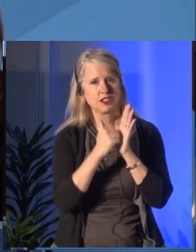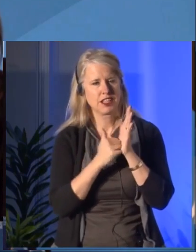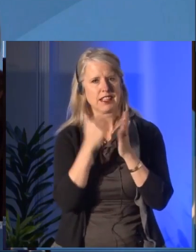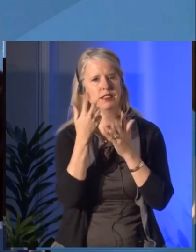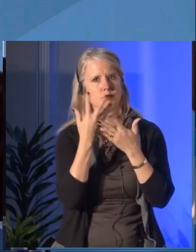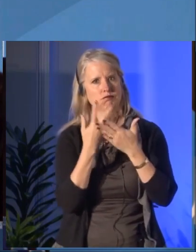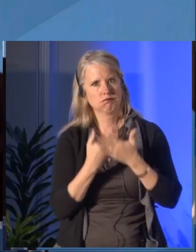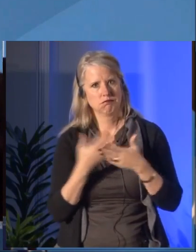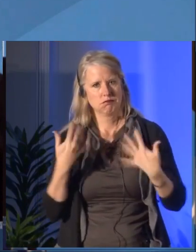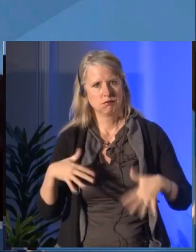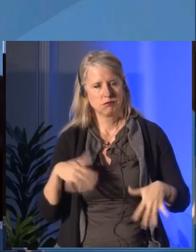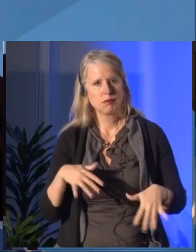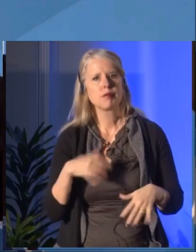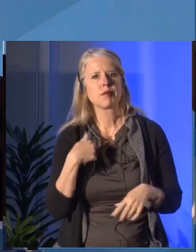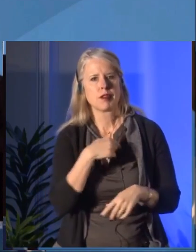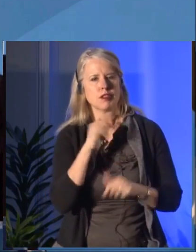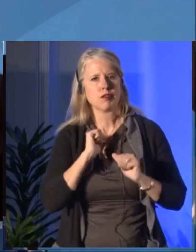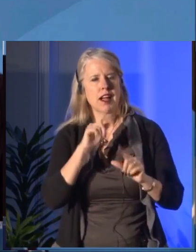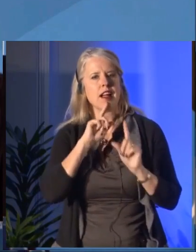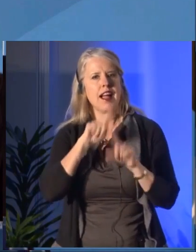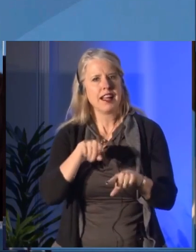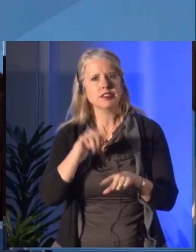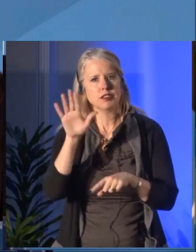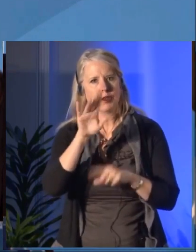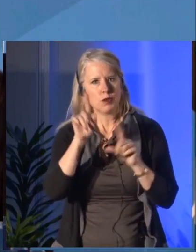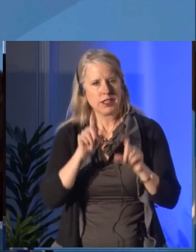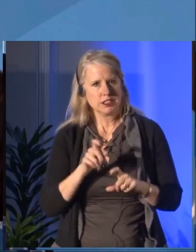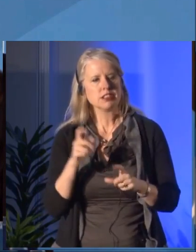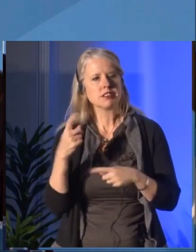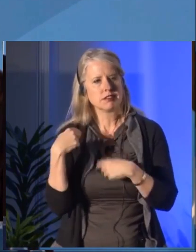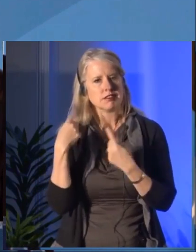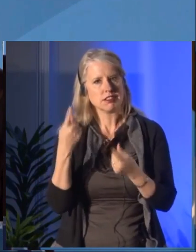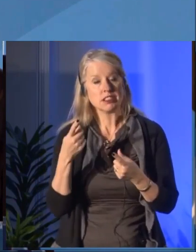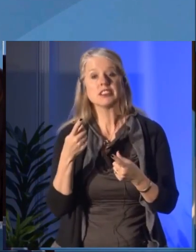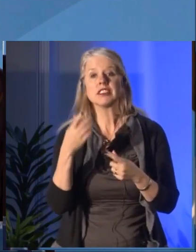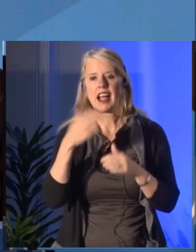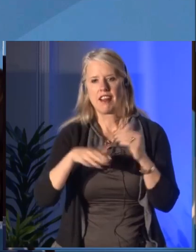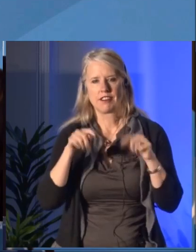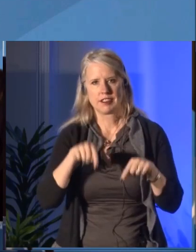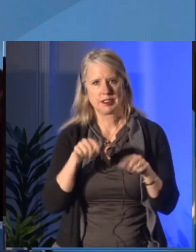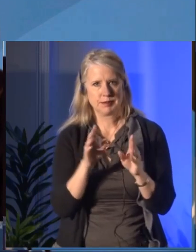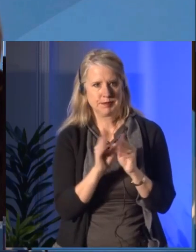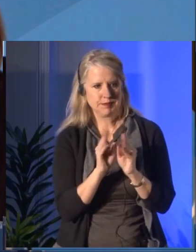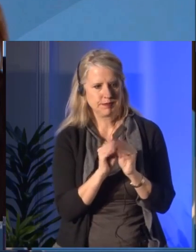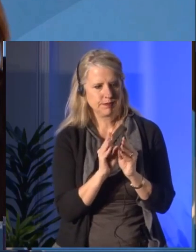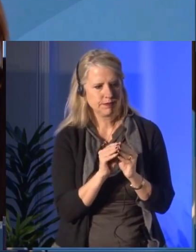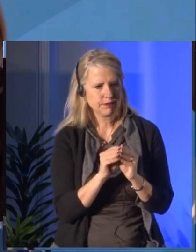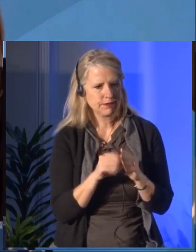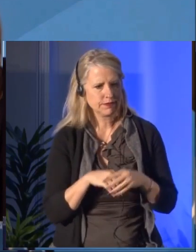I have the pleasure of introducing Pierre Lassonde. He joined the Canada Council in June 2015.